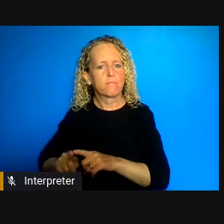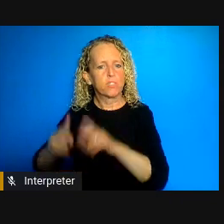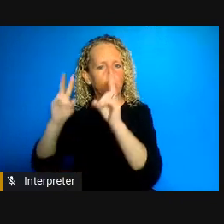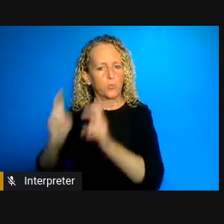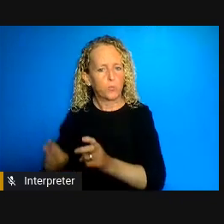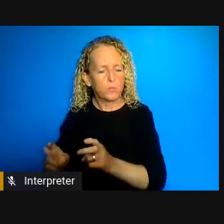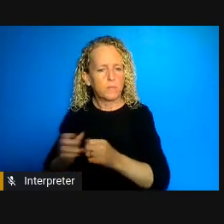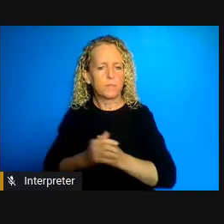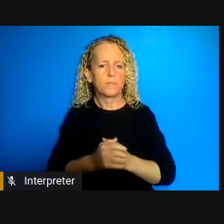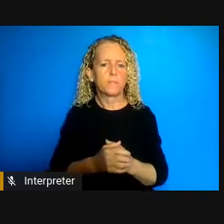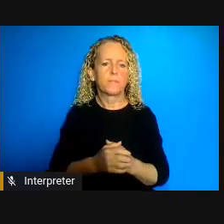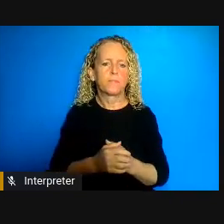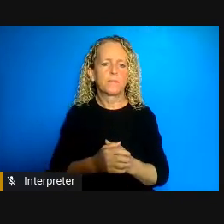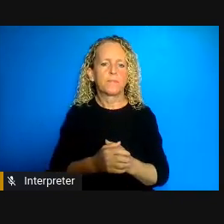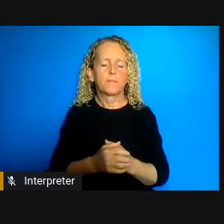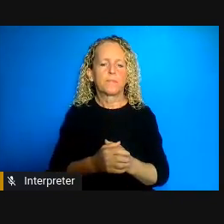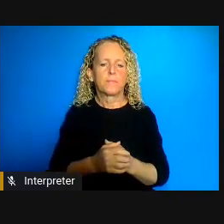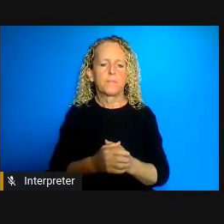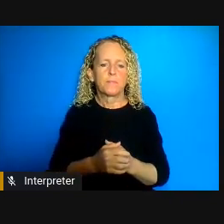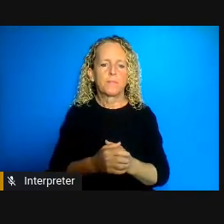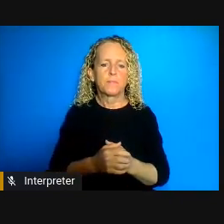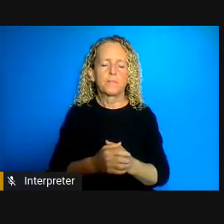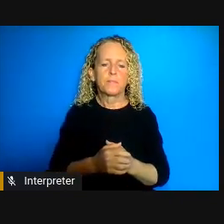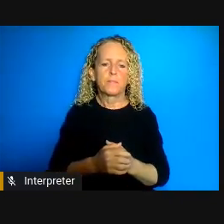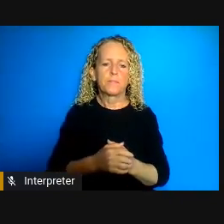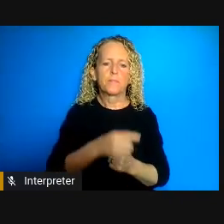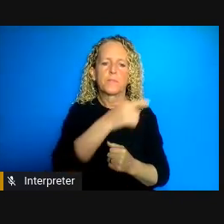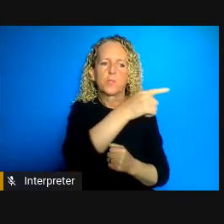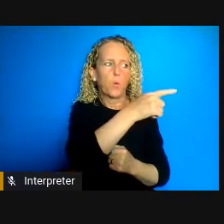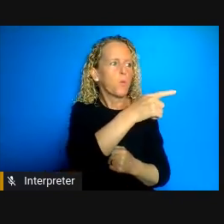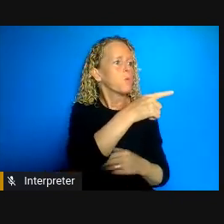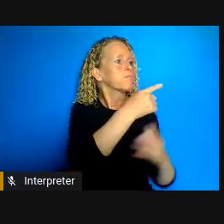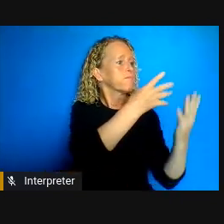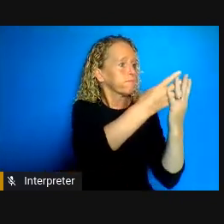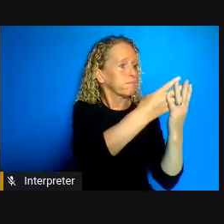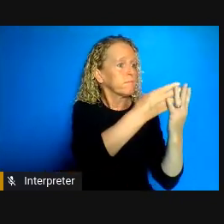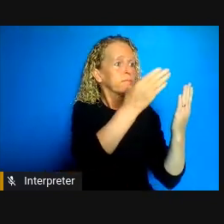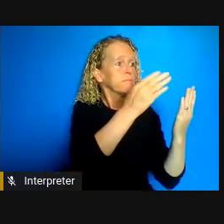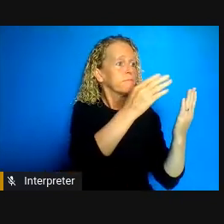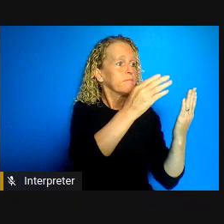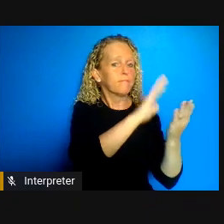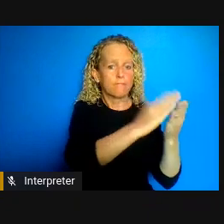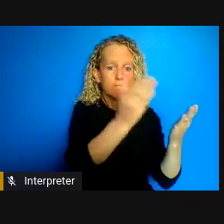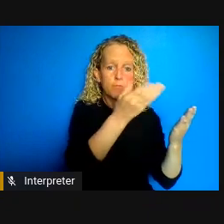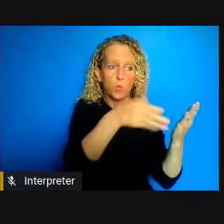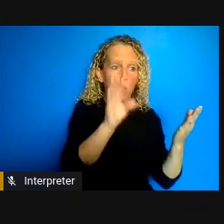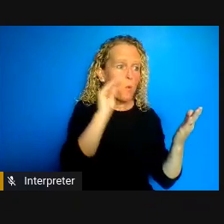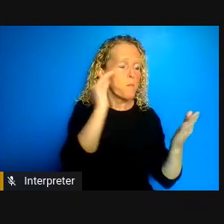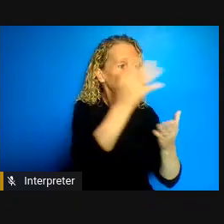release from prisons and jails is a story that's still being written we're